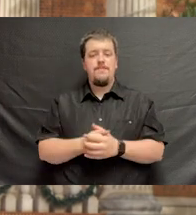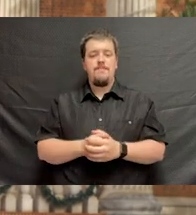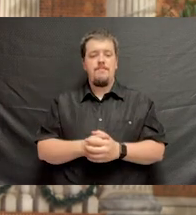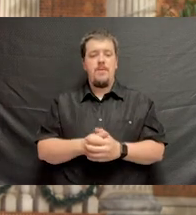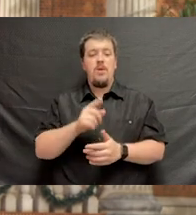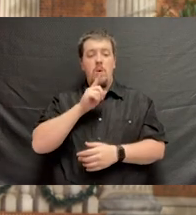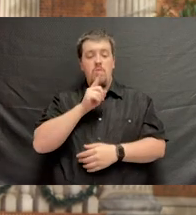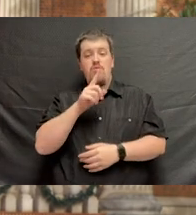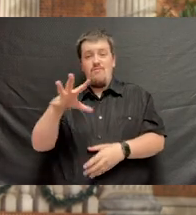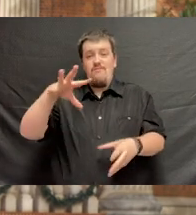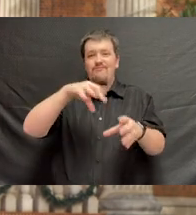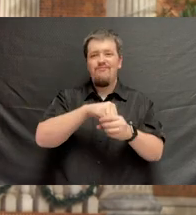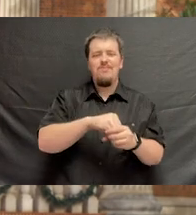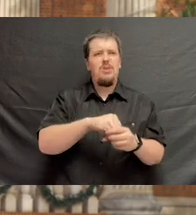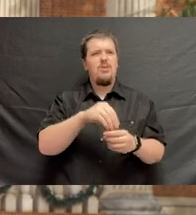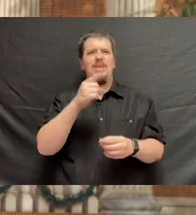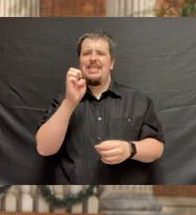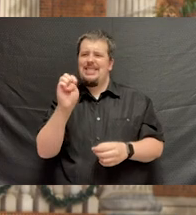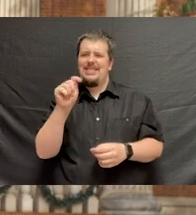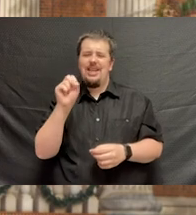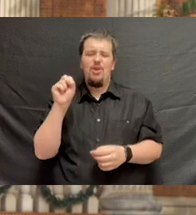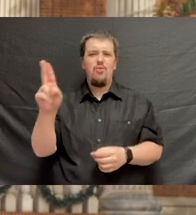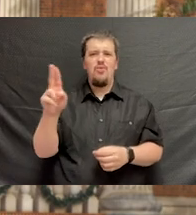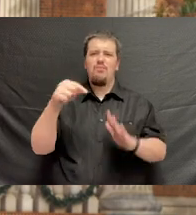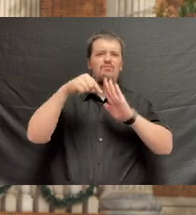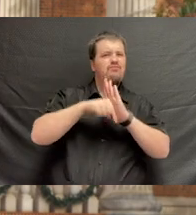You have invested in one of ETSU's core values,